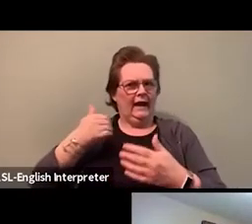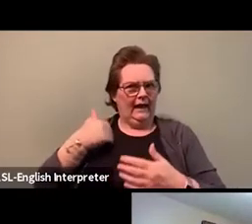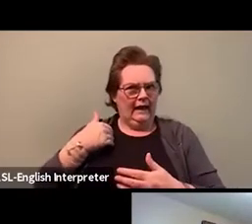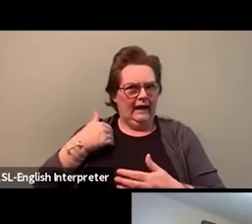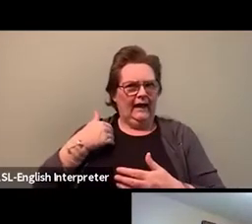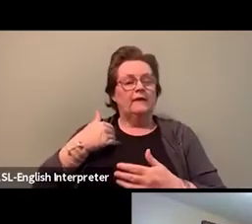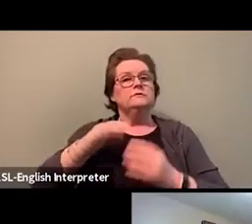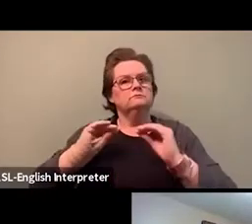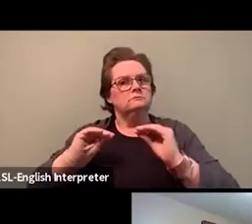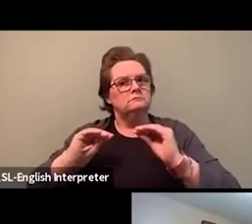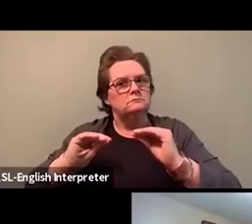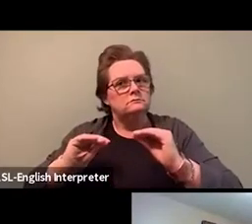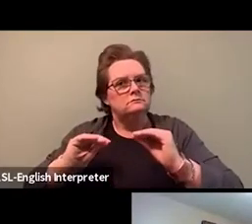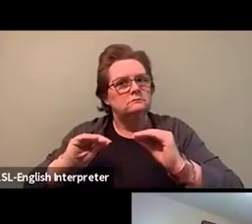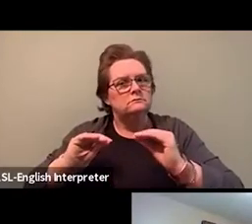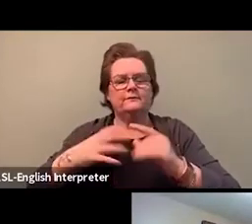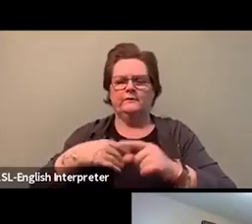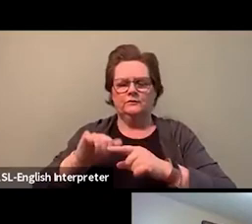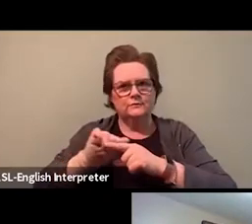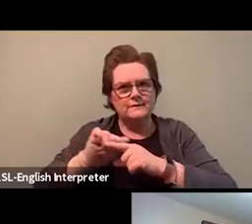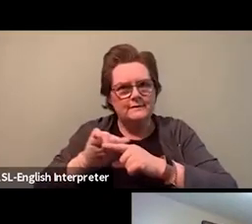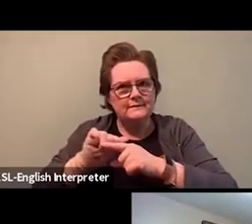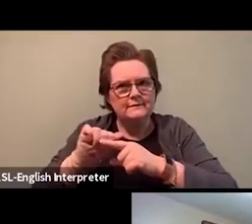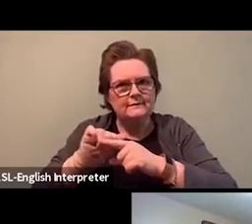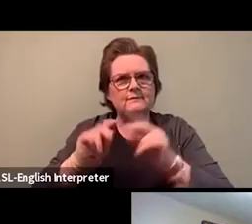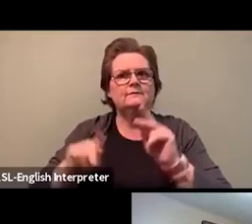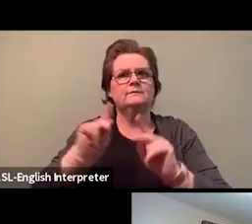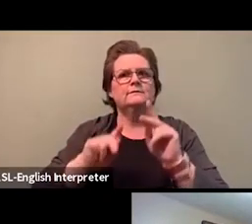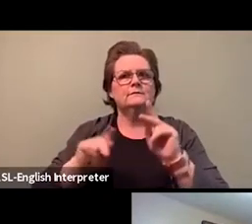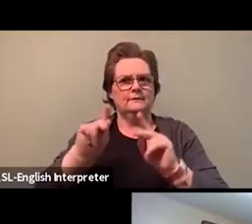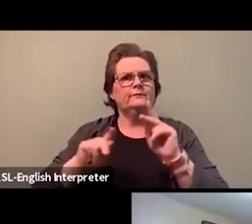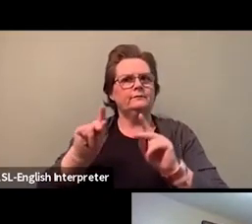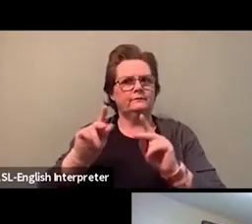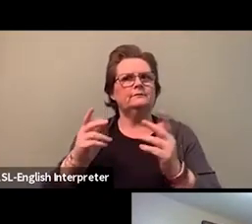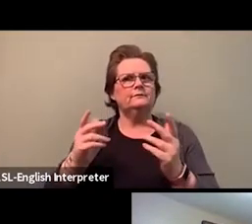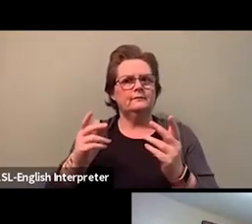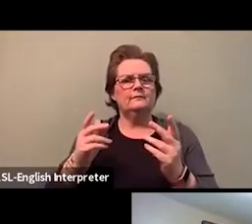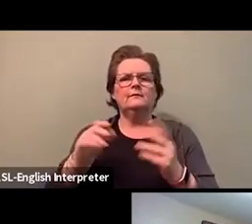We've hired several anti-black racism supervisors